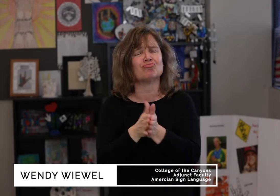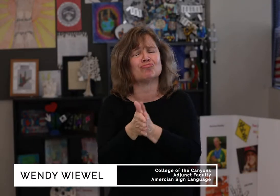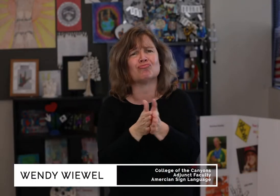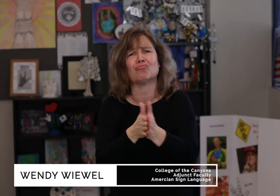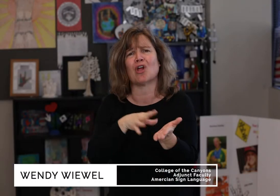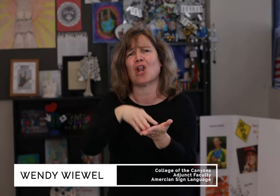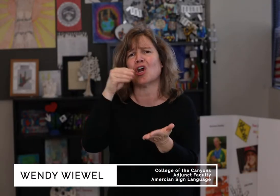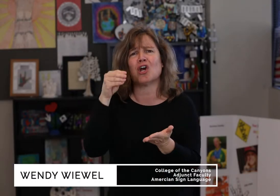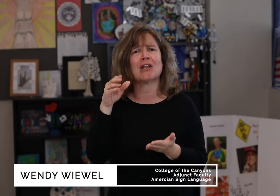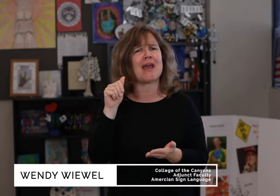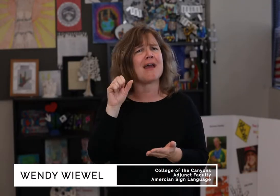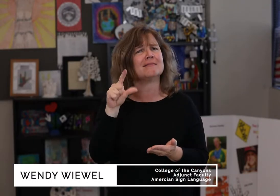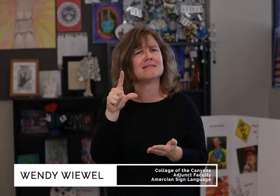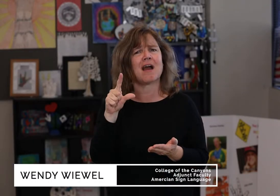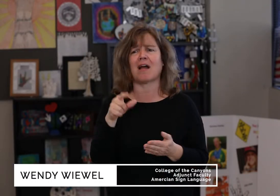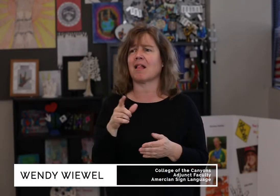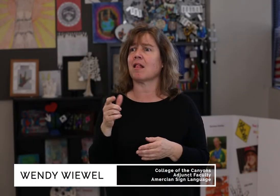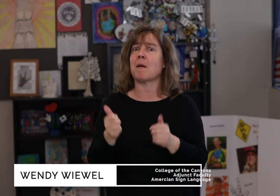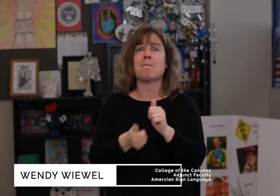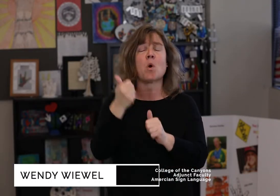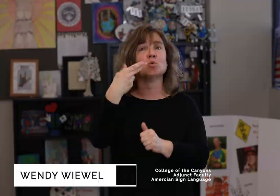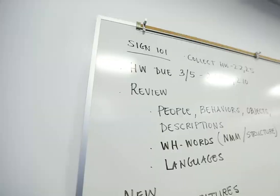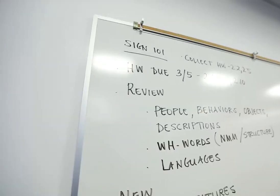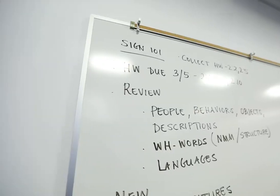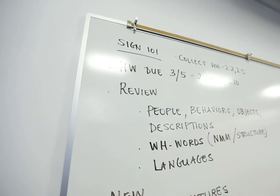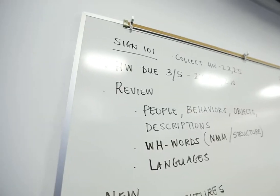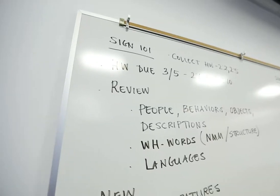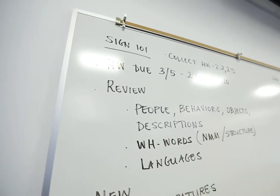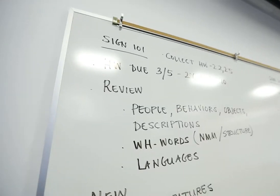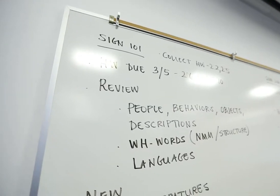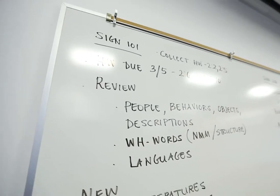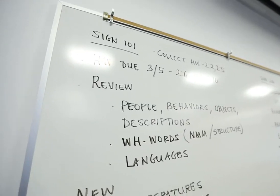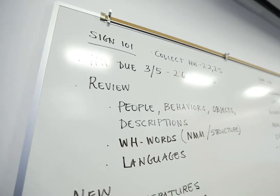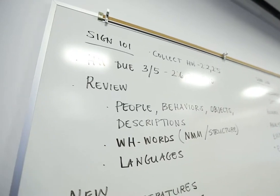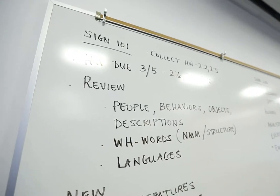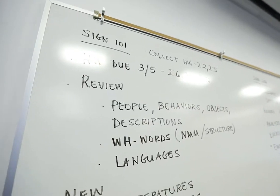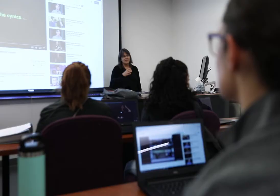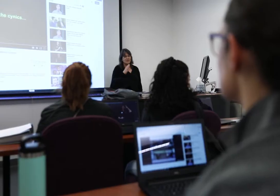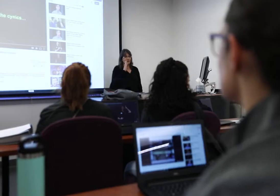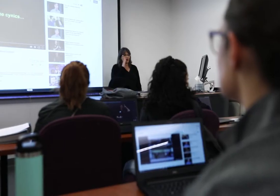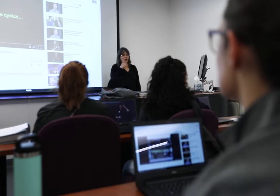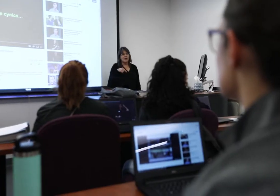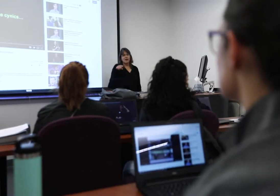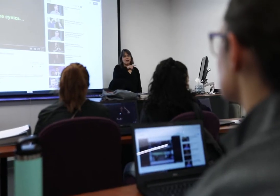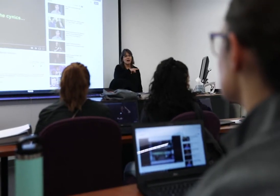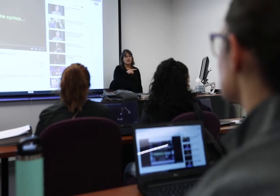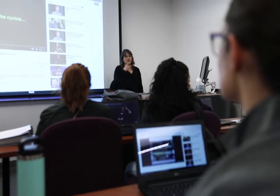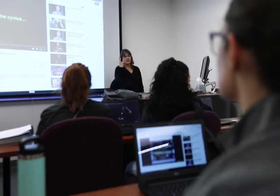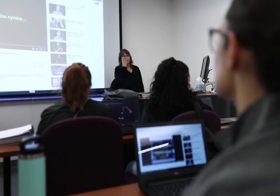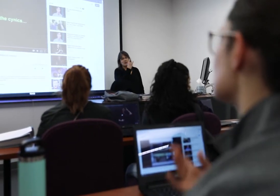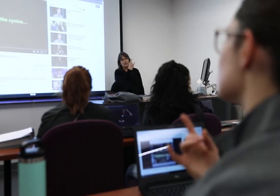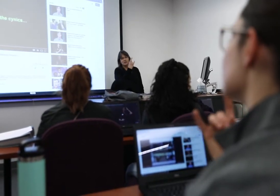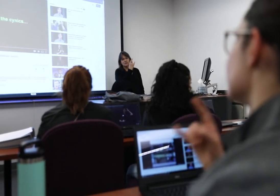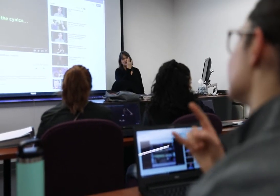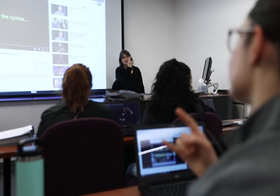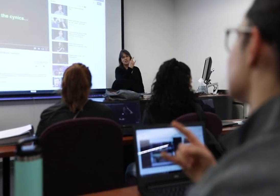hearing students are motivated to learn American Sign Language. Many high schools and colleges offer American Sign Language courses now, which is wonderful.